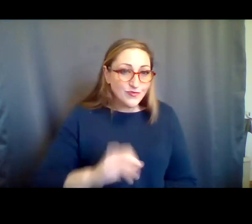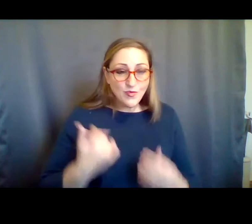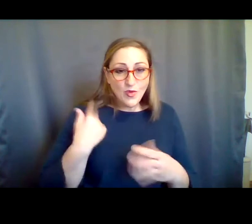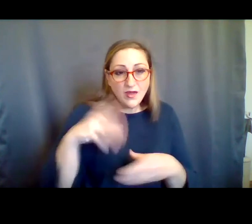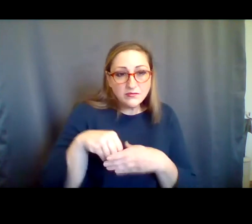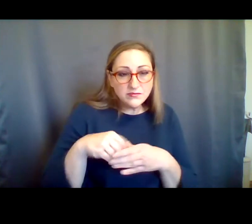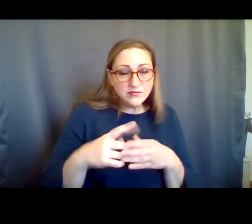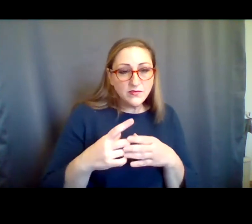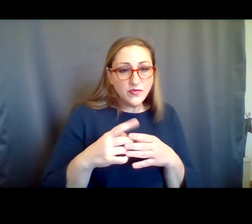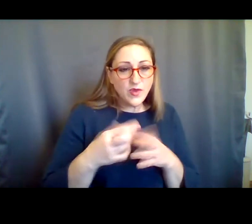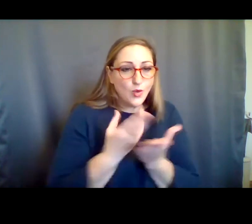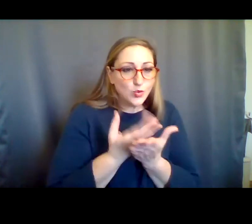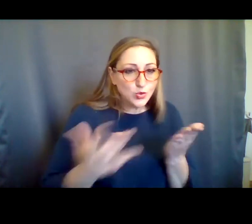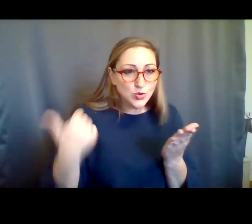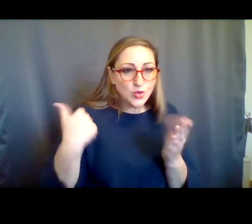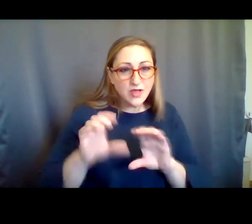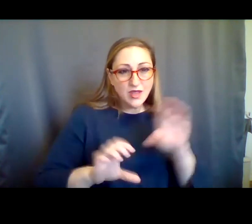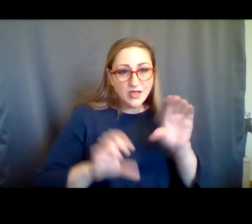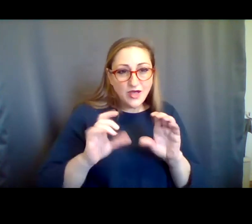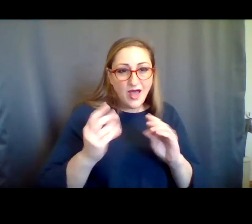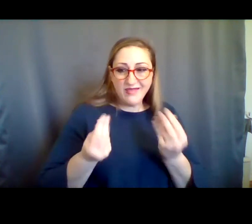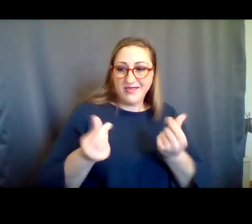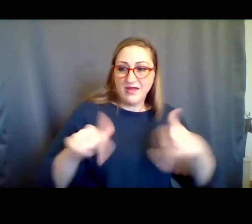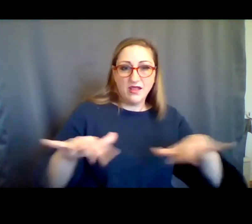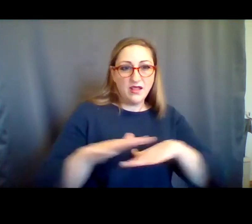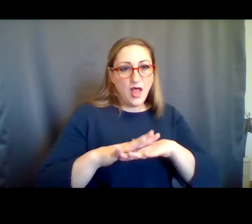for you to find the Native Land that you occupy.